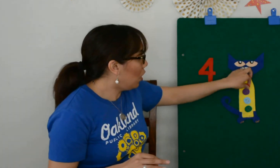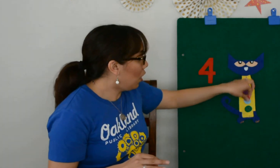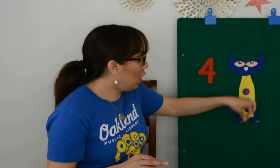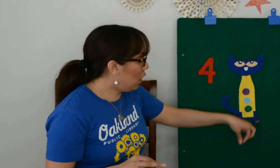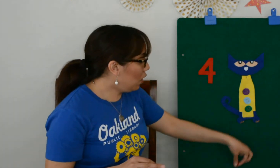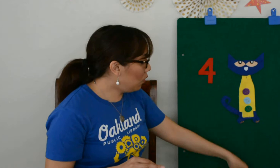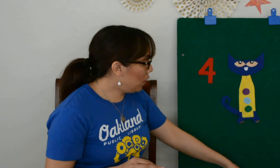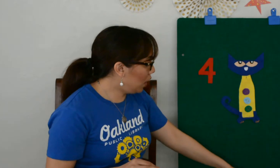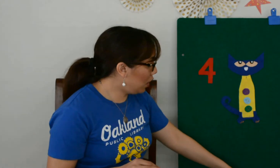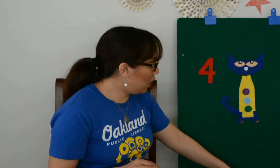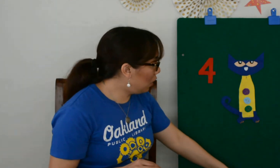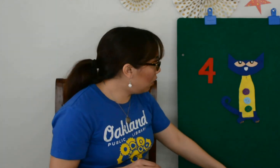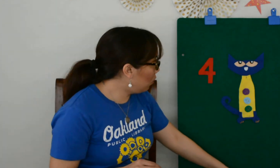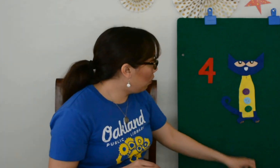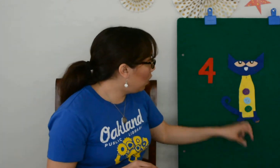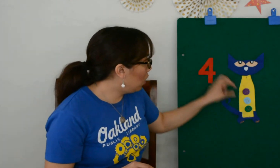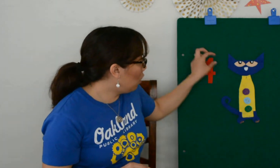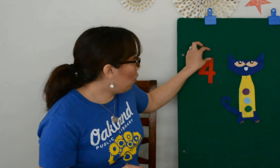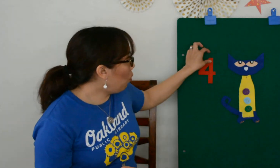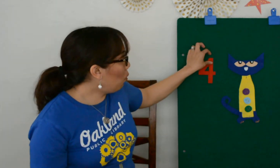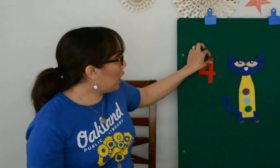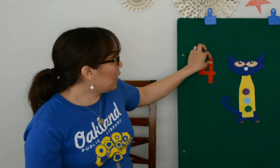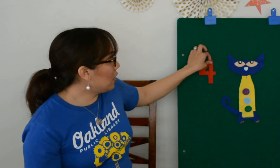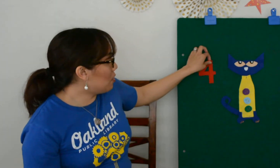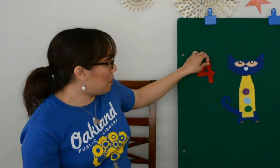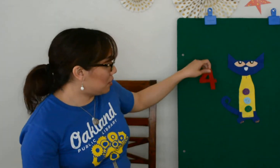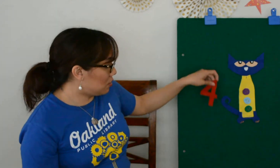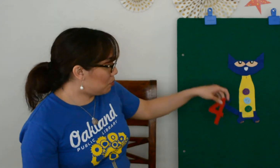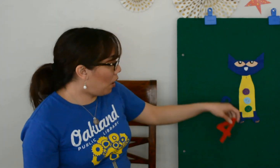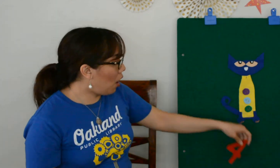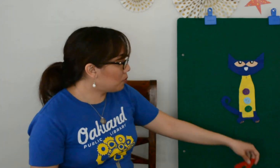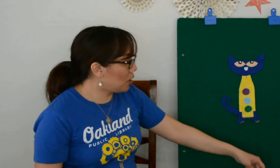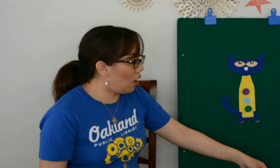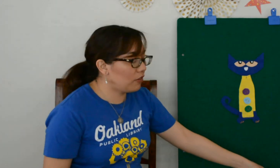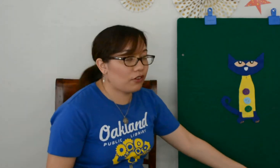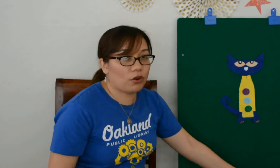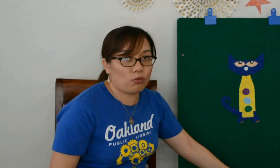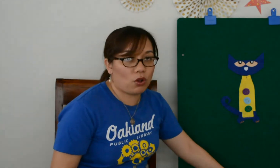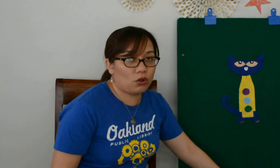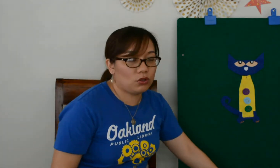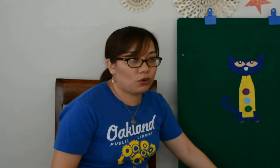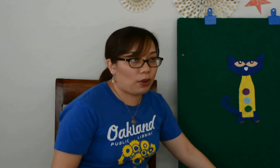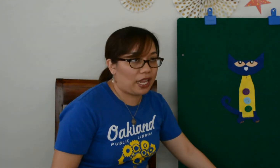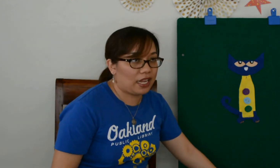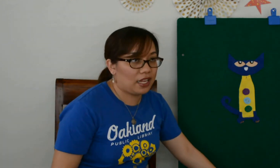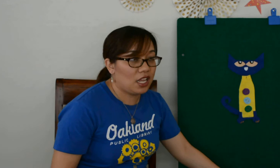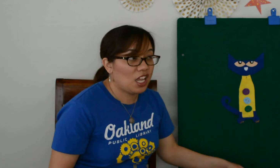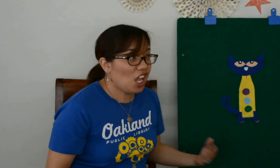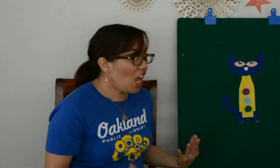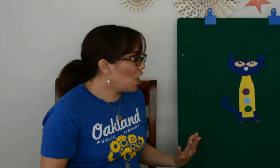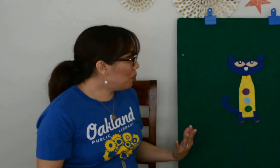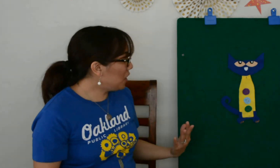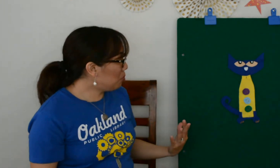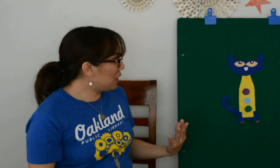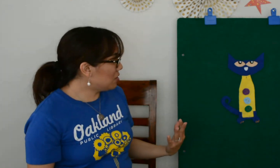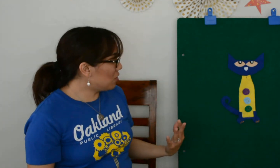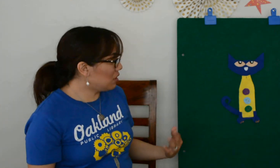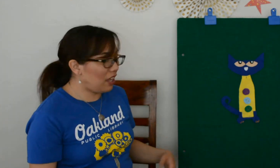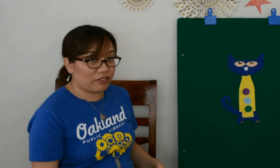Oh noooo! One of the buttons popped off and rolled away. How many buttons are left?